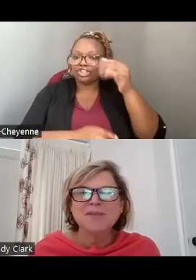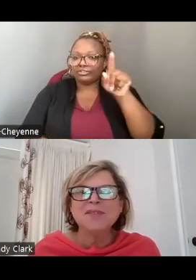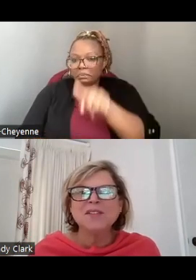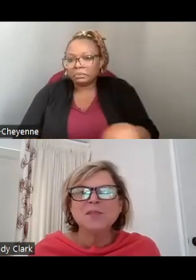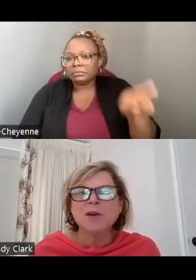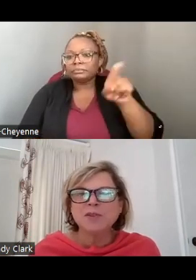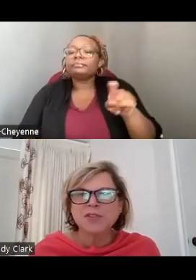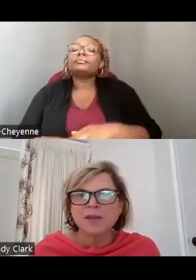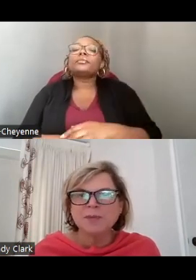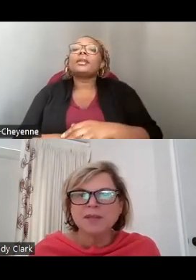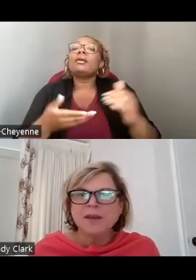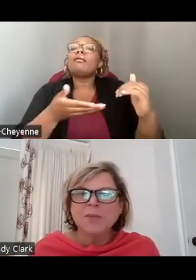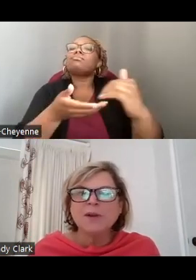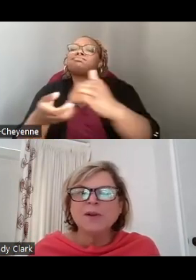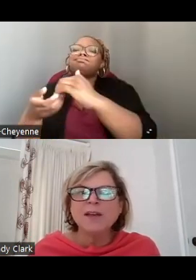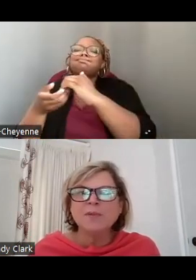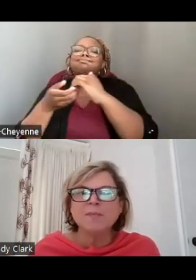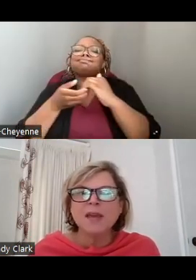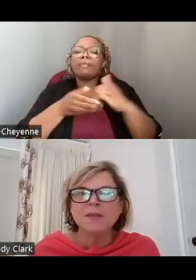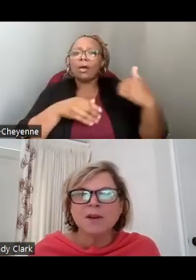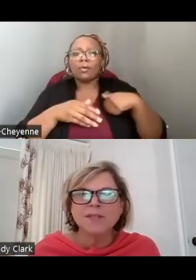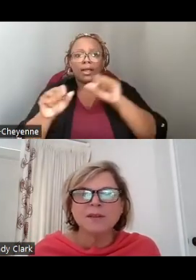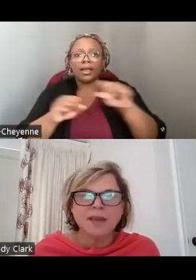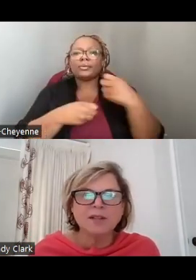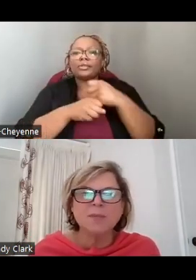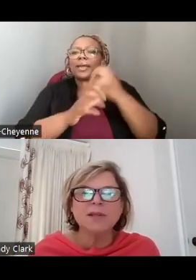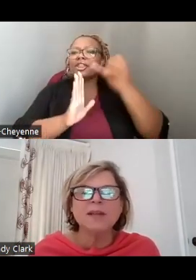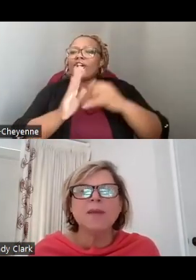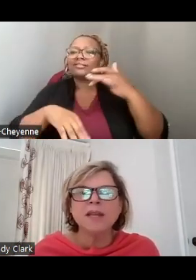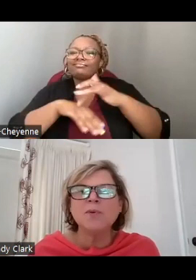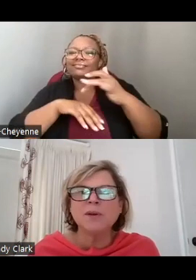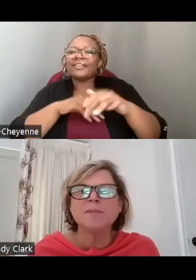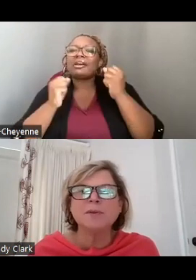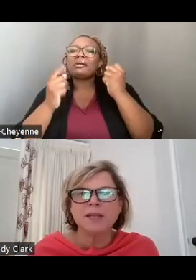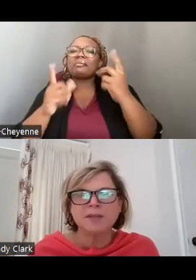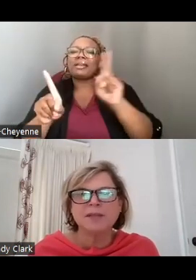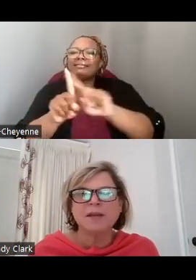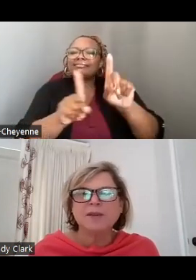THROUGH THESE PARTNERSHIPS WE ARE ABLE TO MAKE THE ARTS AVAILABLE IN MANY MORE COMMUNITIES